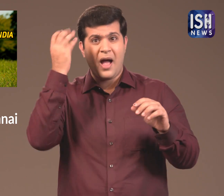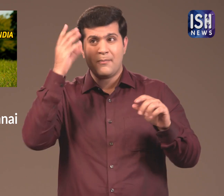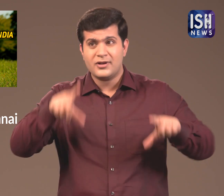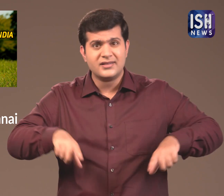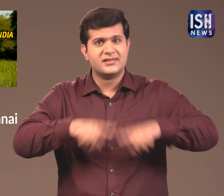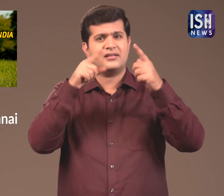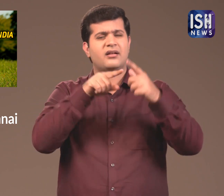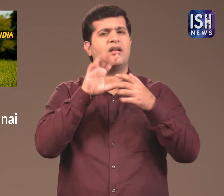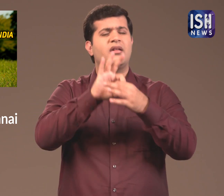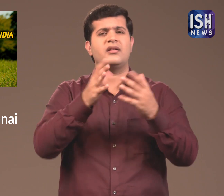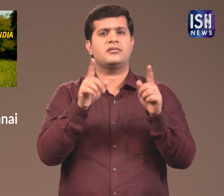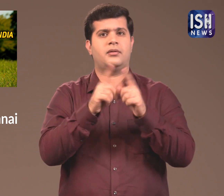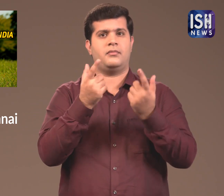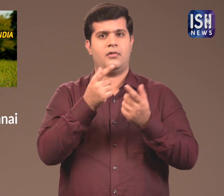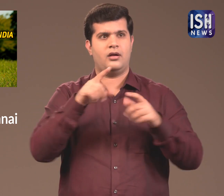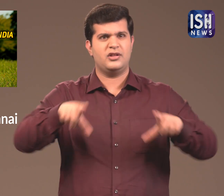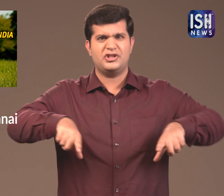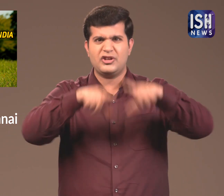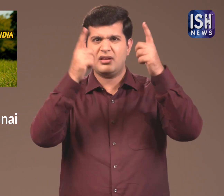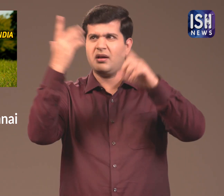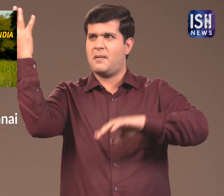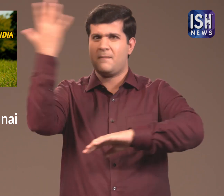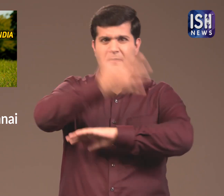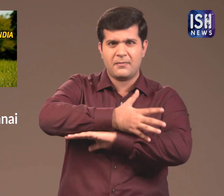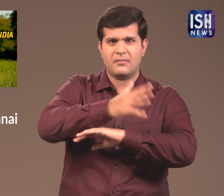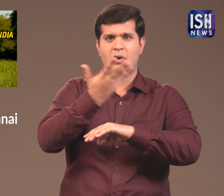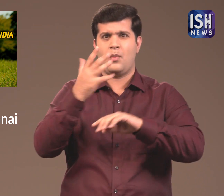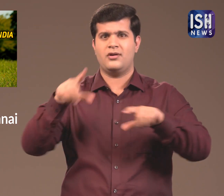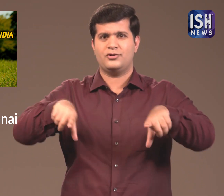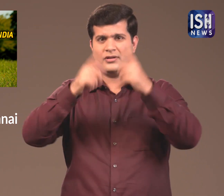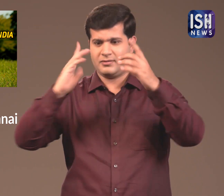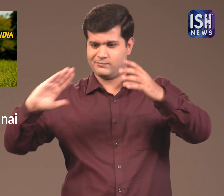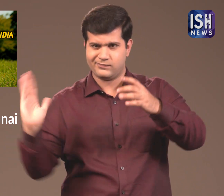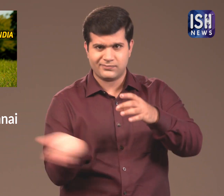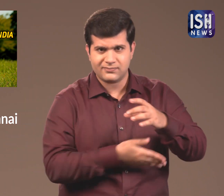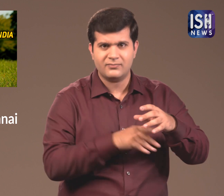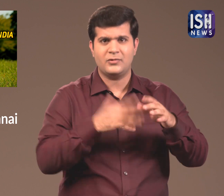By ambulance it means that, trees that have fallen, chopped off,